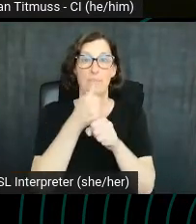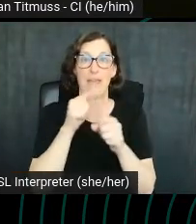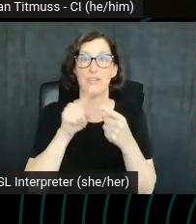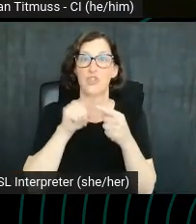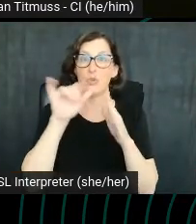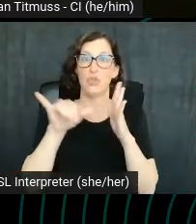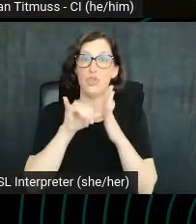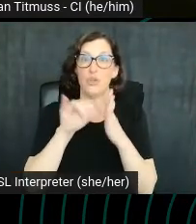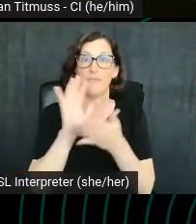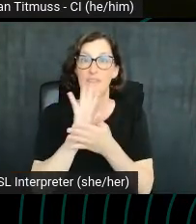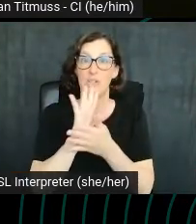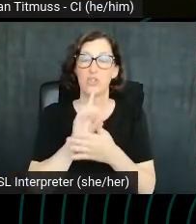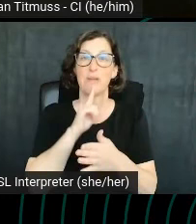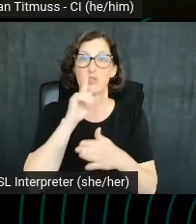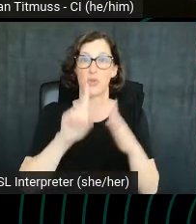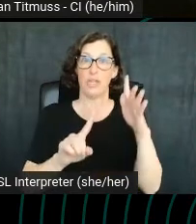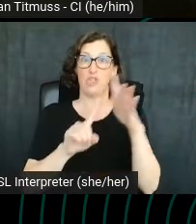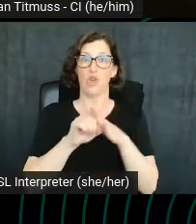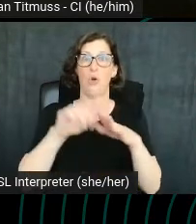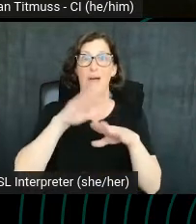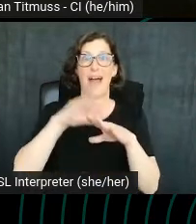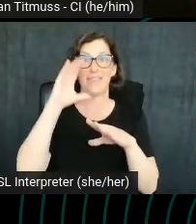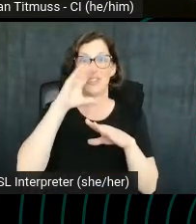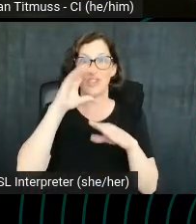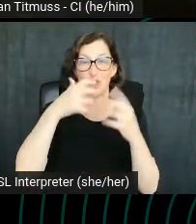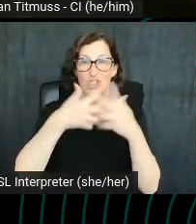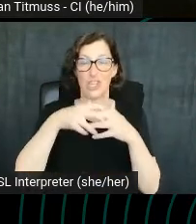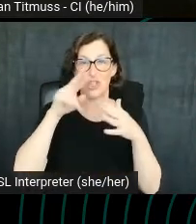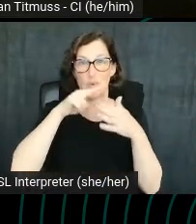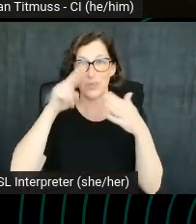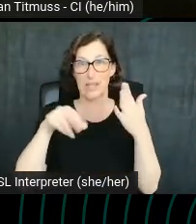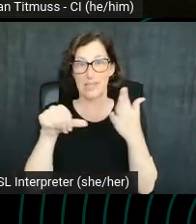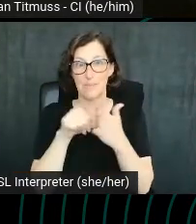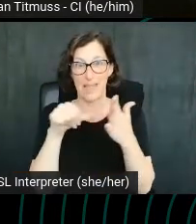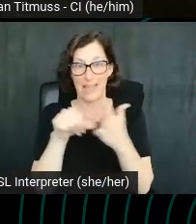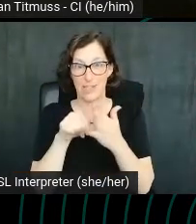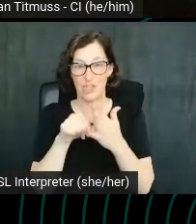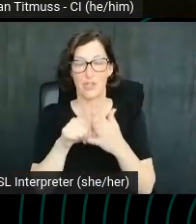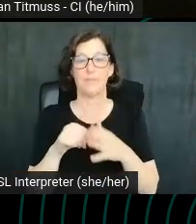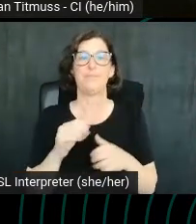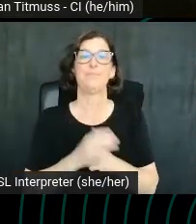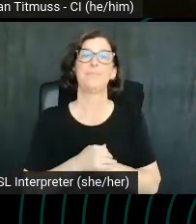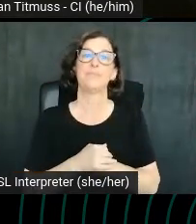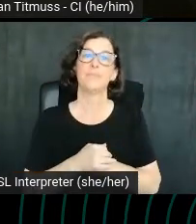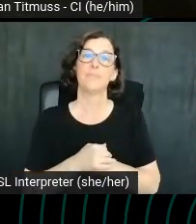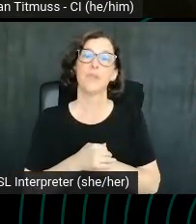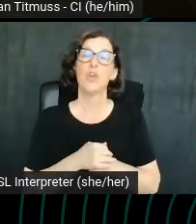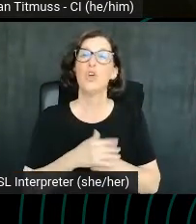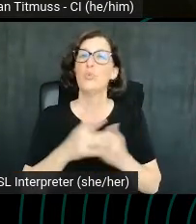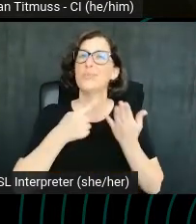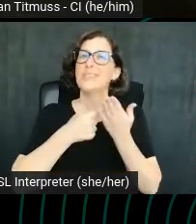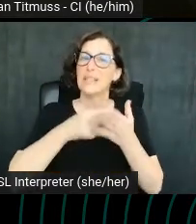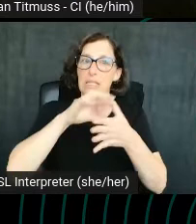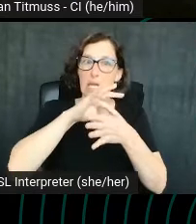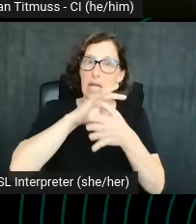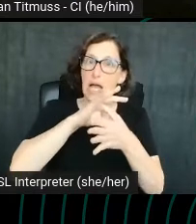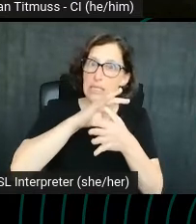to make sure they appear on the search engine results page, the SERP for YouTube. Gonna talk about your content and how it needs to be that